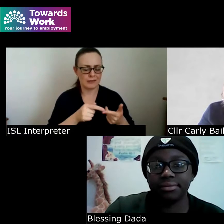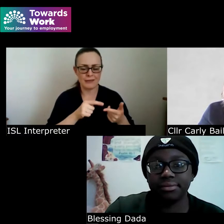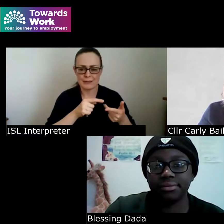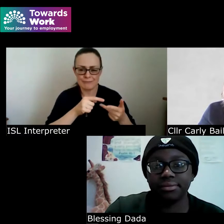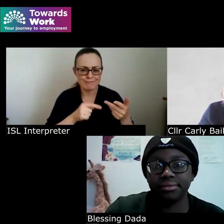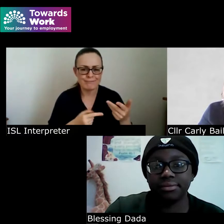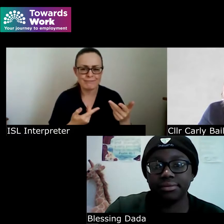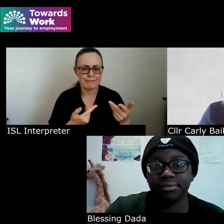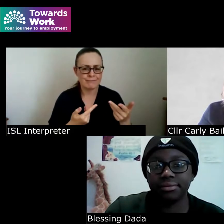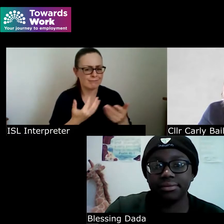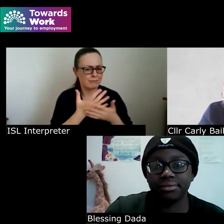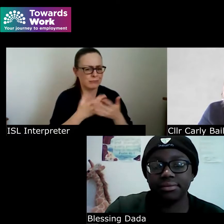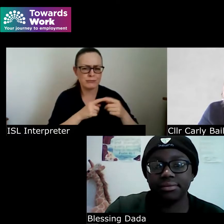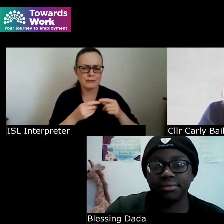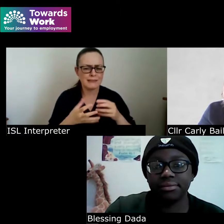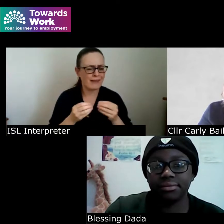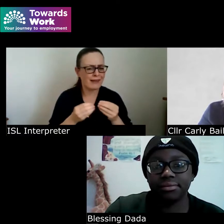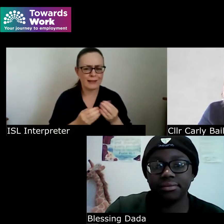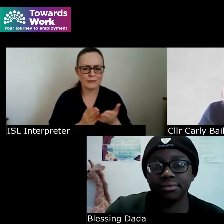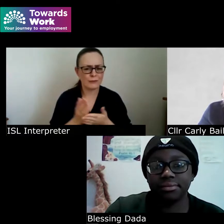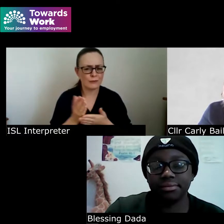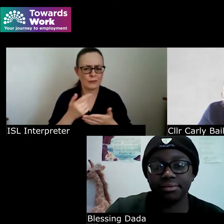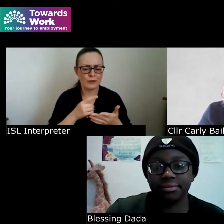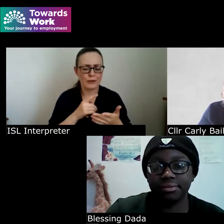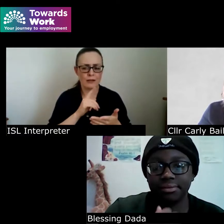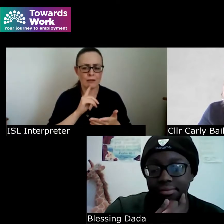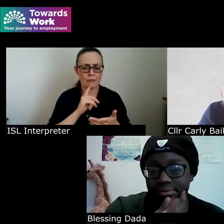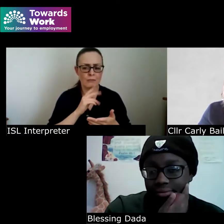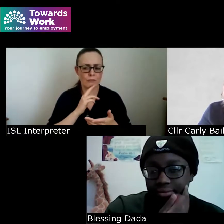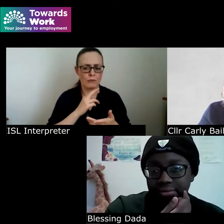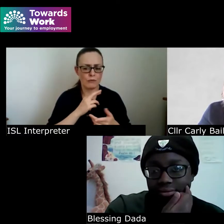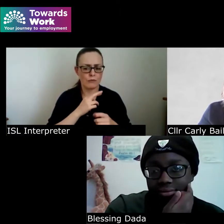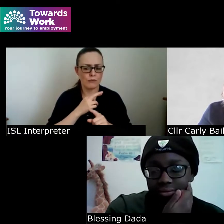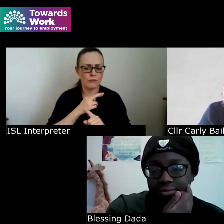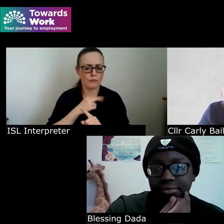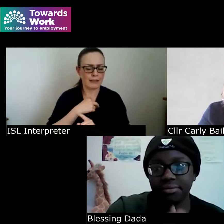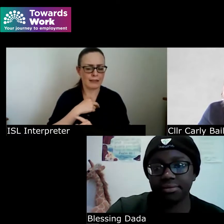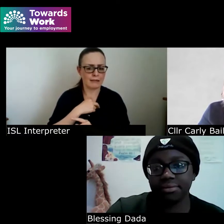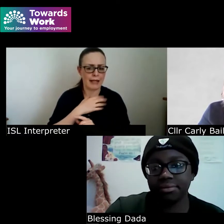the things we've gone through I don't think we've come across one other person with a disability